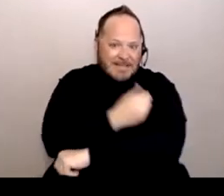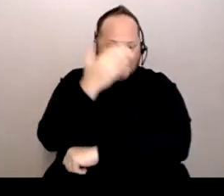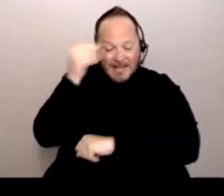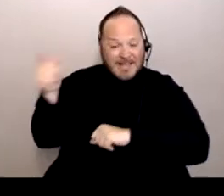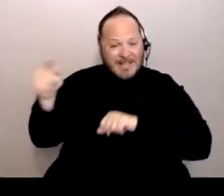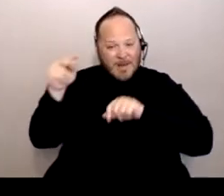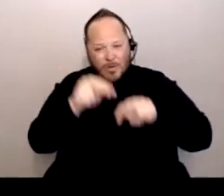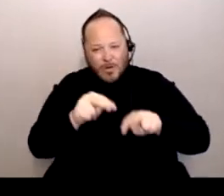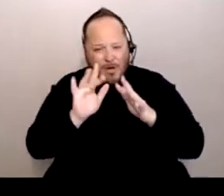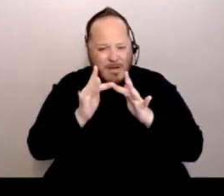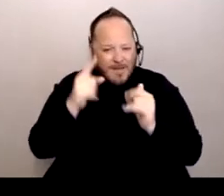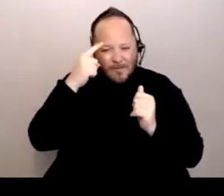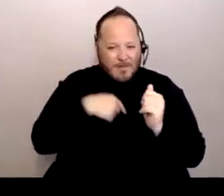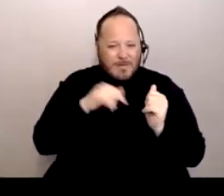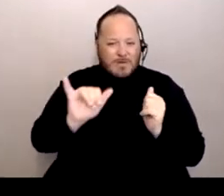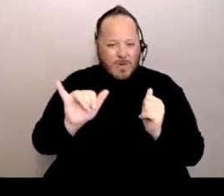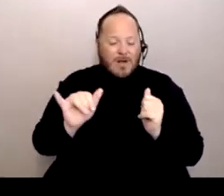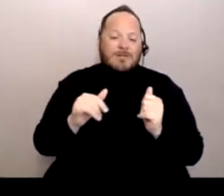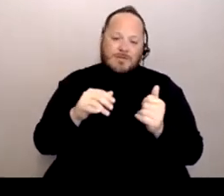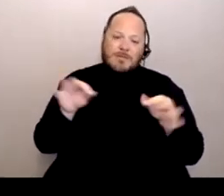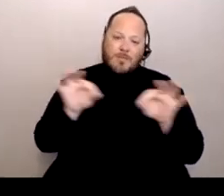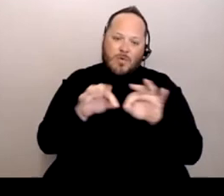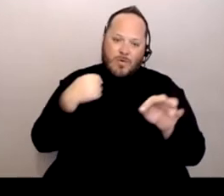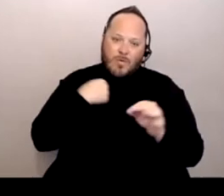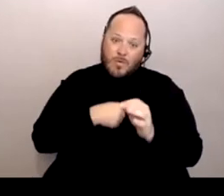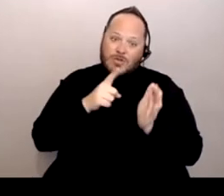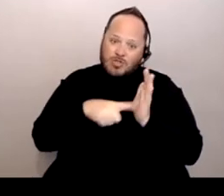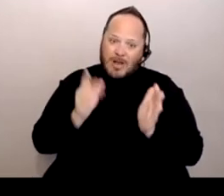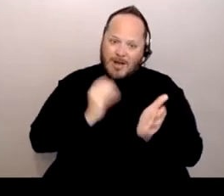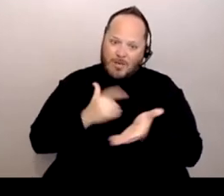So again, you know, we need to check our privilege where we have it. Conflict.